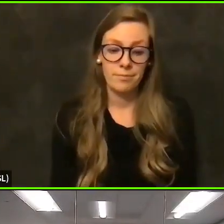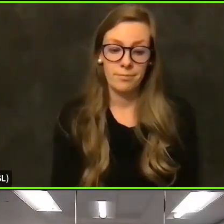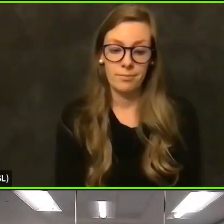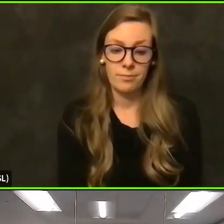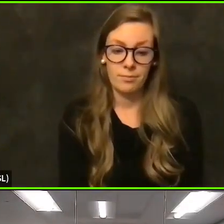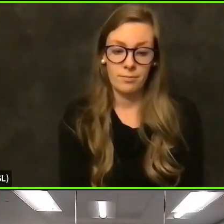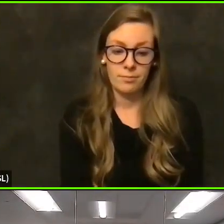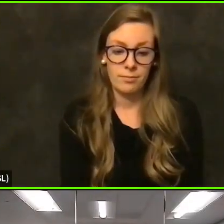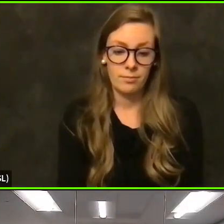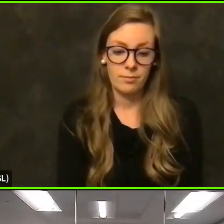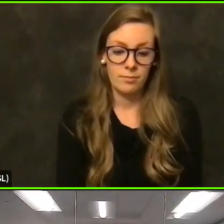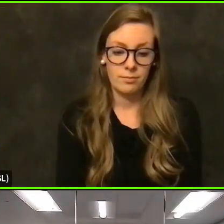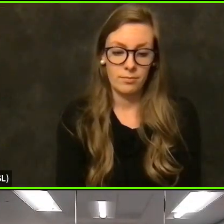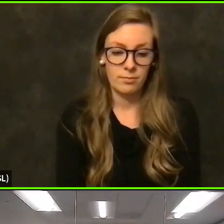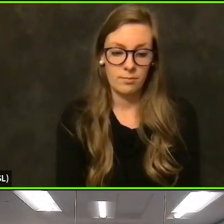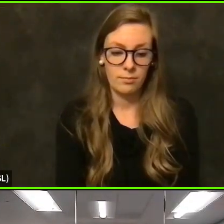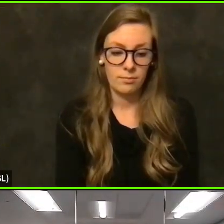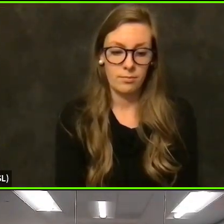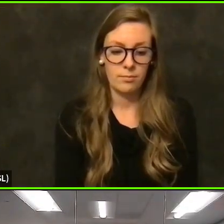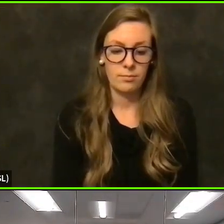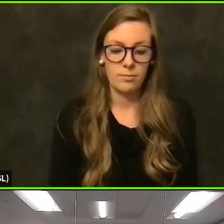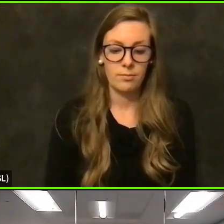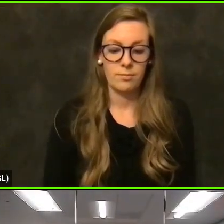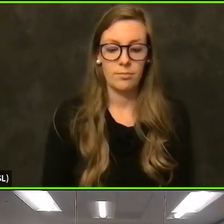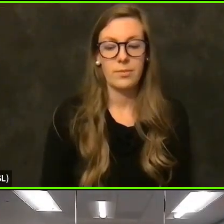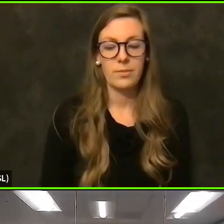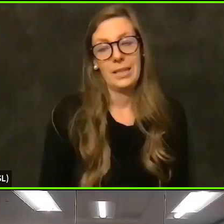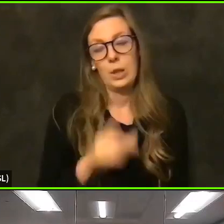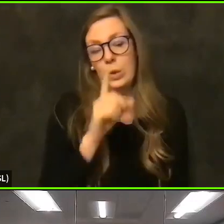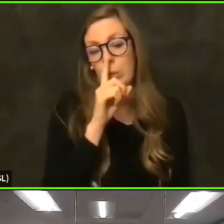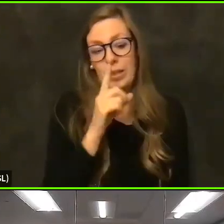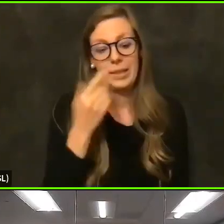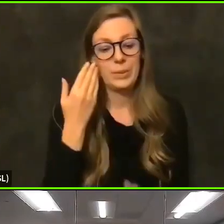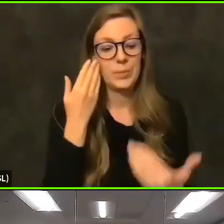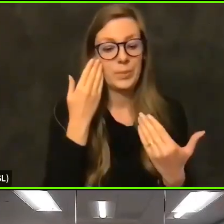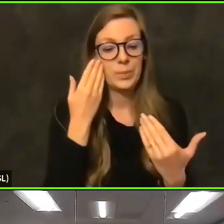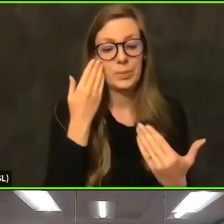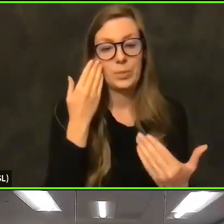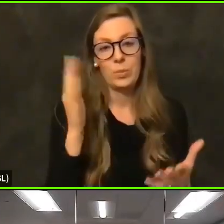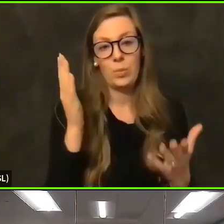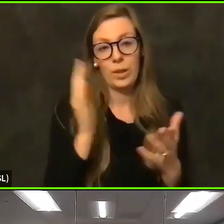You know, quite honestly, at this point, it remains to be seen. There's a lot of hope that it works by the governor's office.